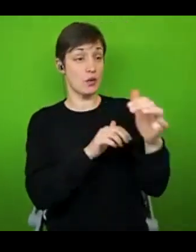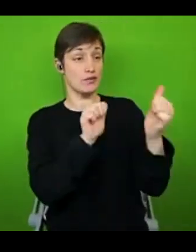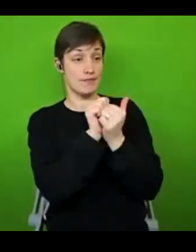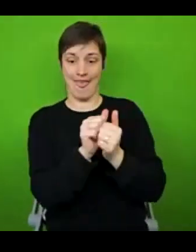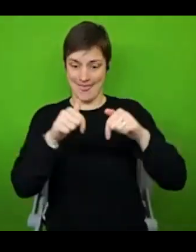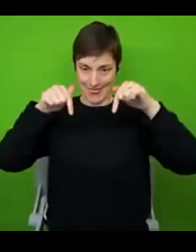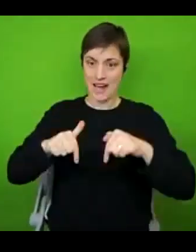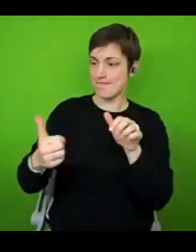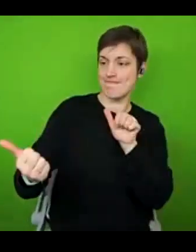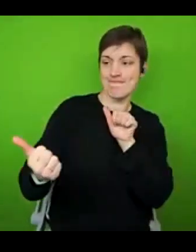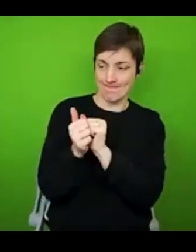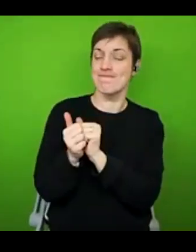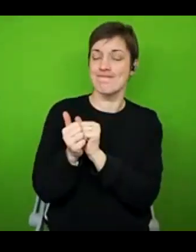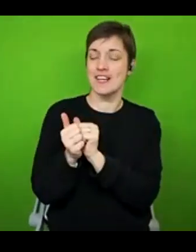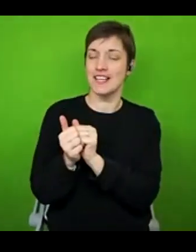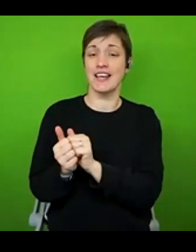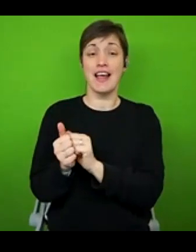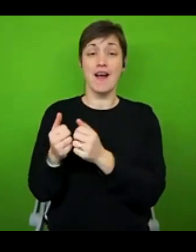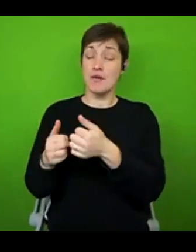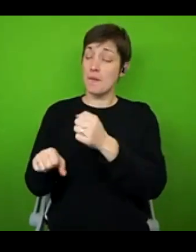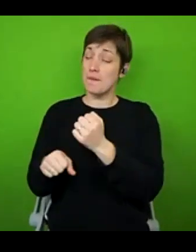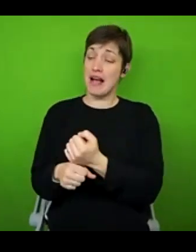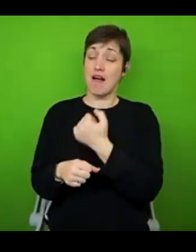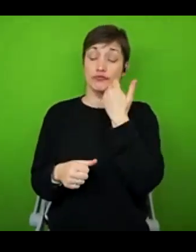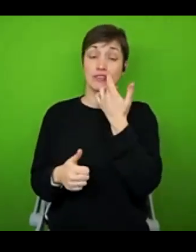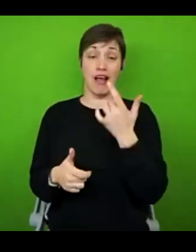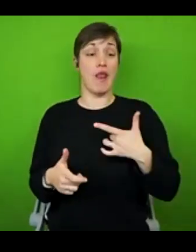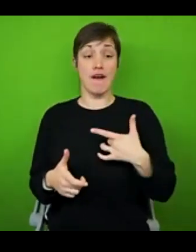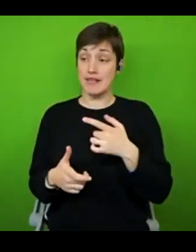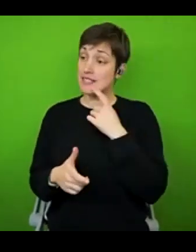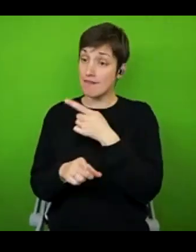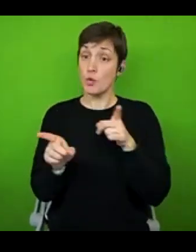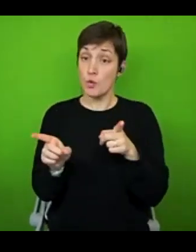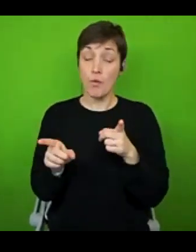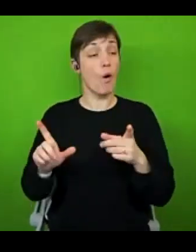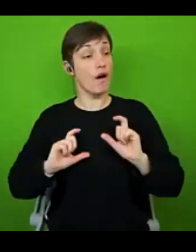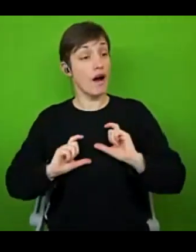outside the house is going to make day to day life easier or more comfortable for you or maybe even enable you to do